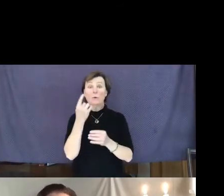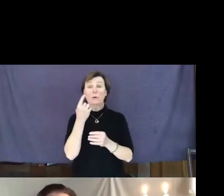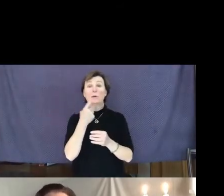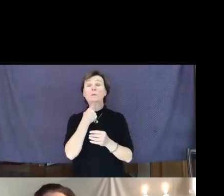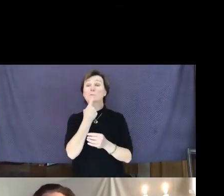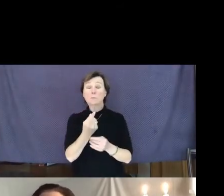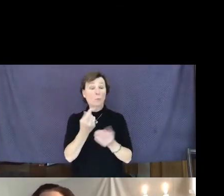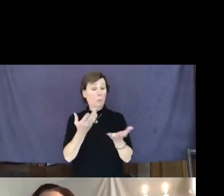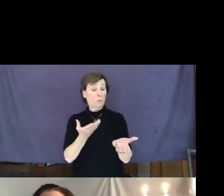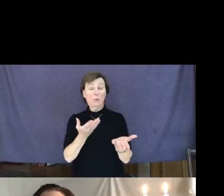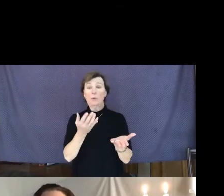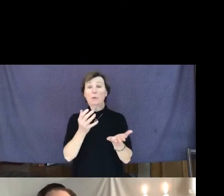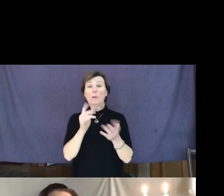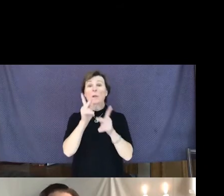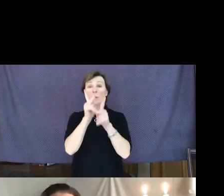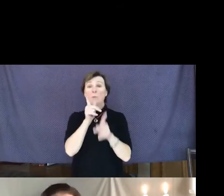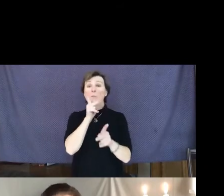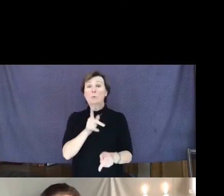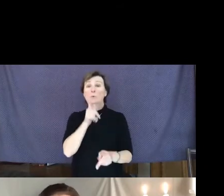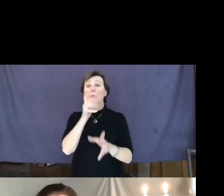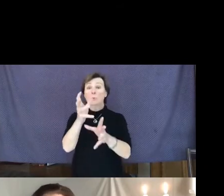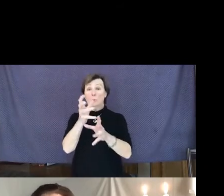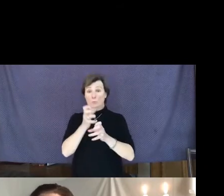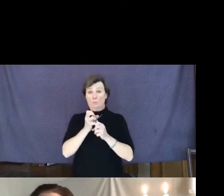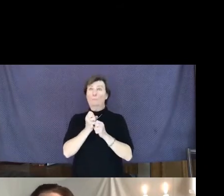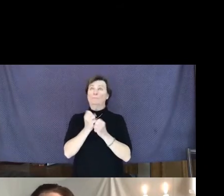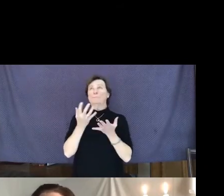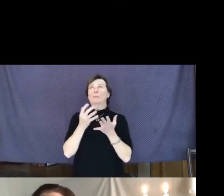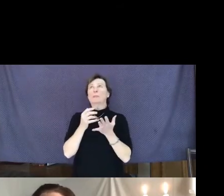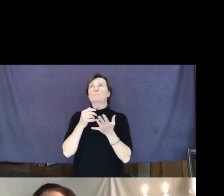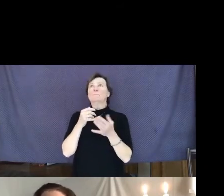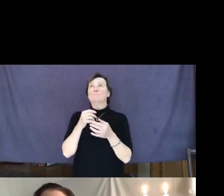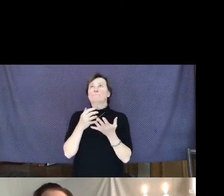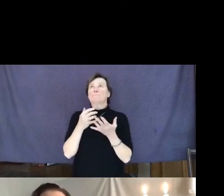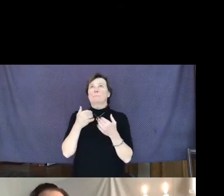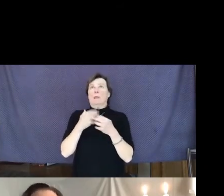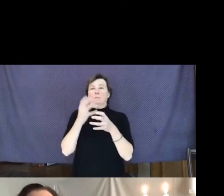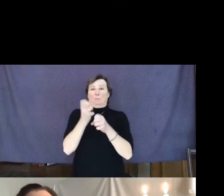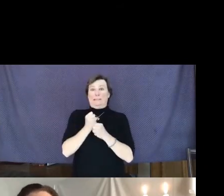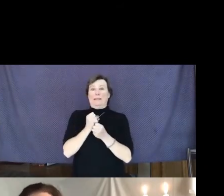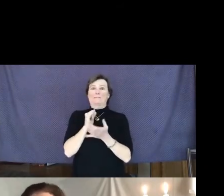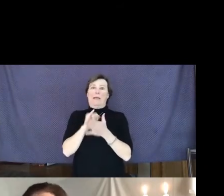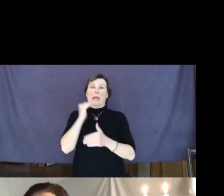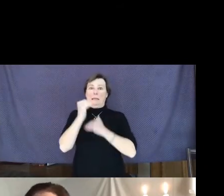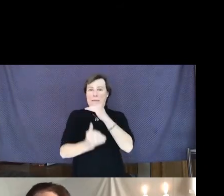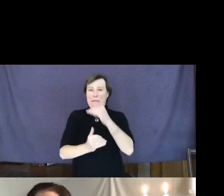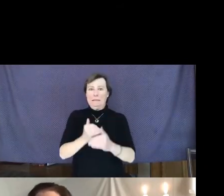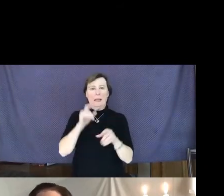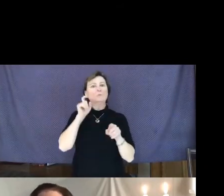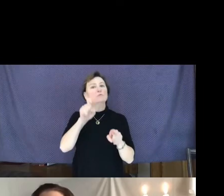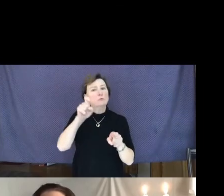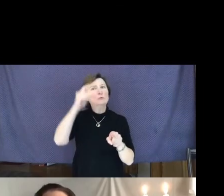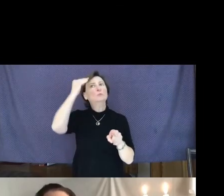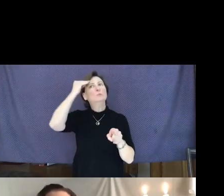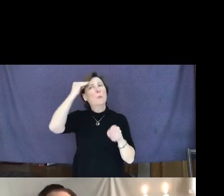of the story thought it should be known. I also met, by chance, a woman here at a